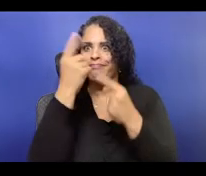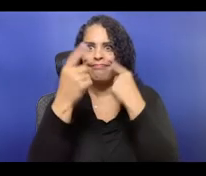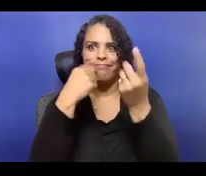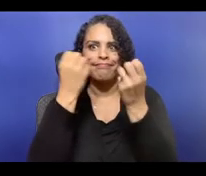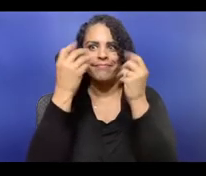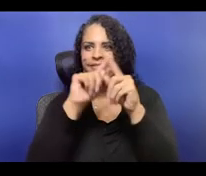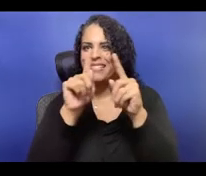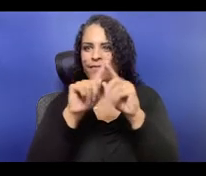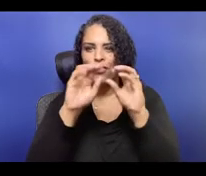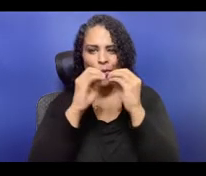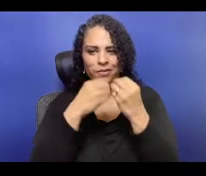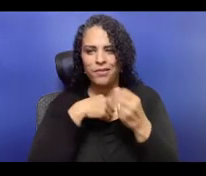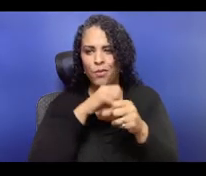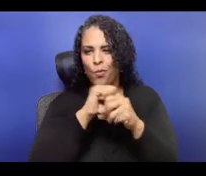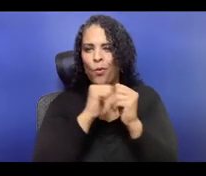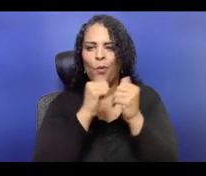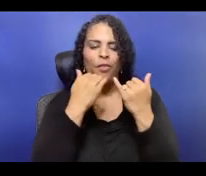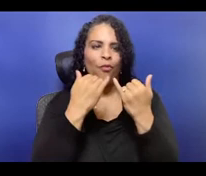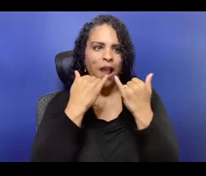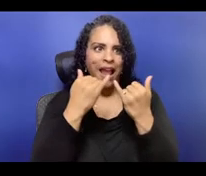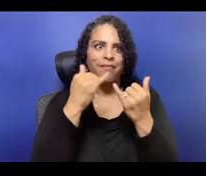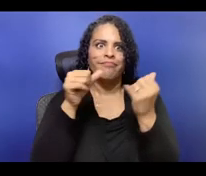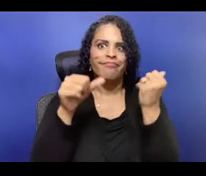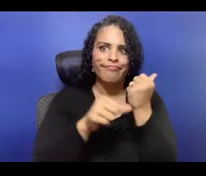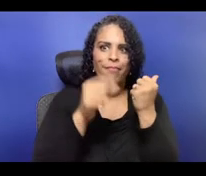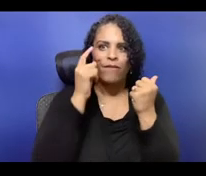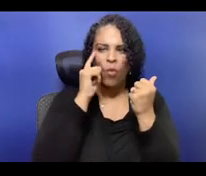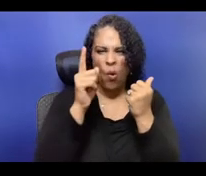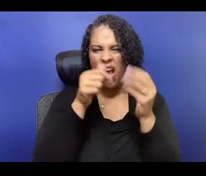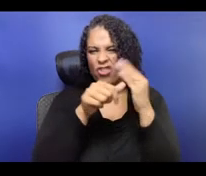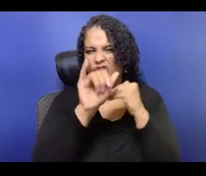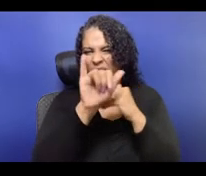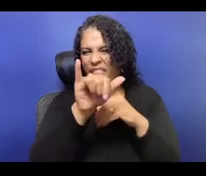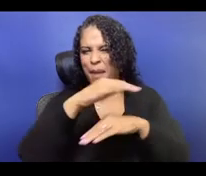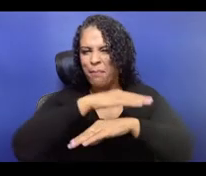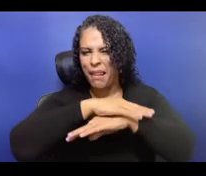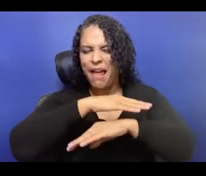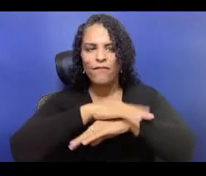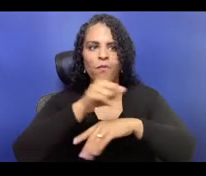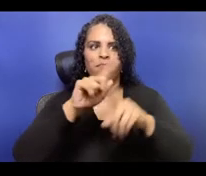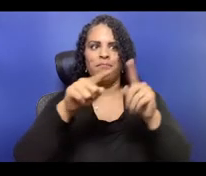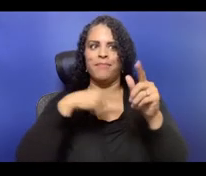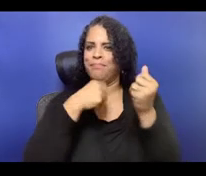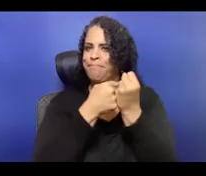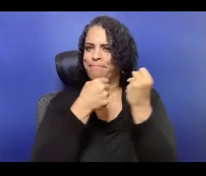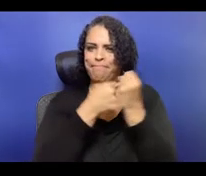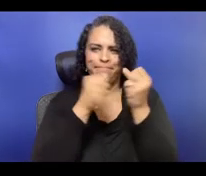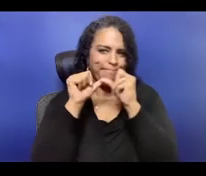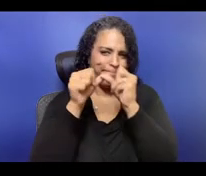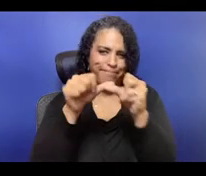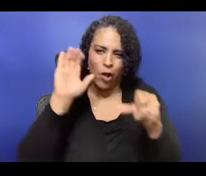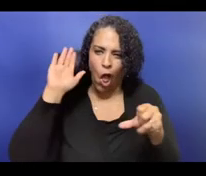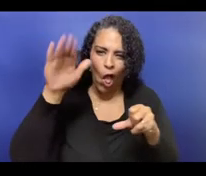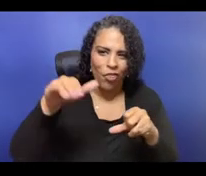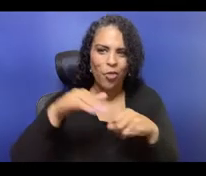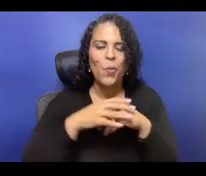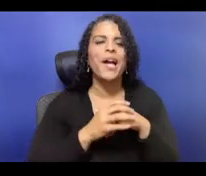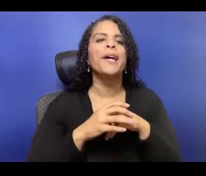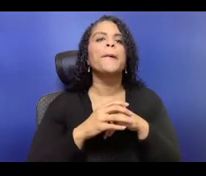So Amy, if you would like to speak a little longer because you need to leave early, by all means, please do. And with that, I'm gonna hand it over to Amy first.